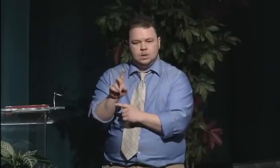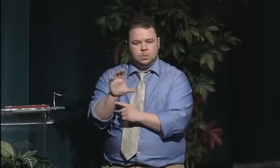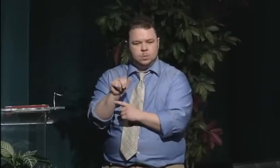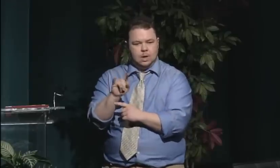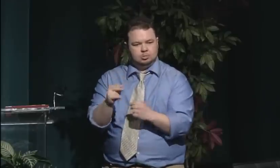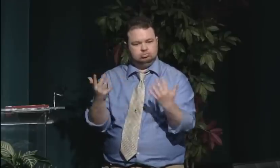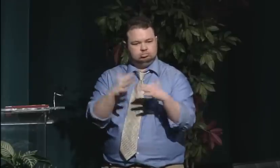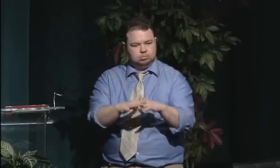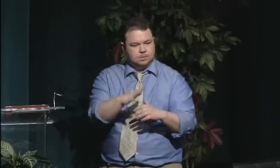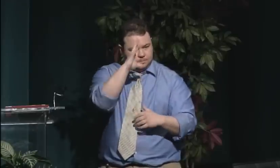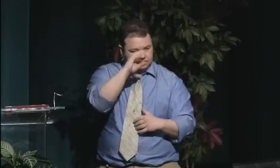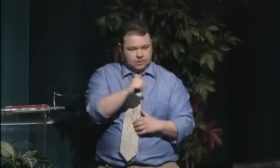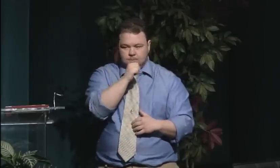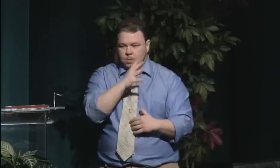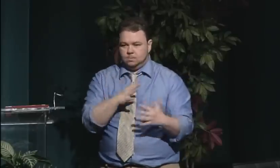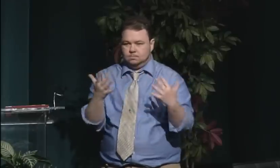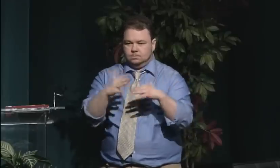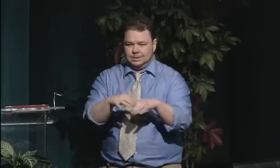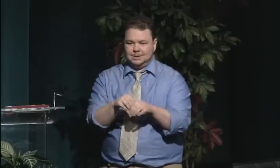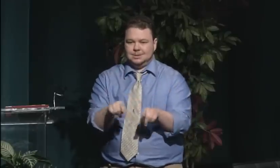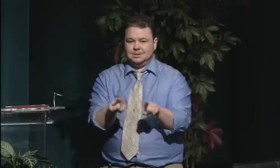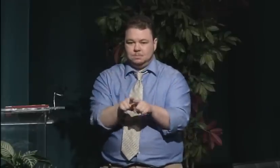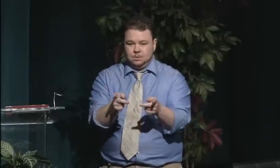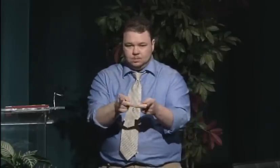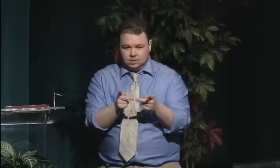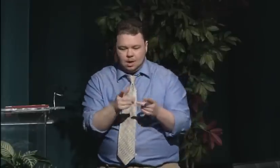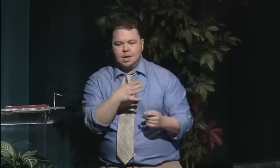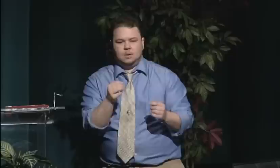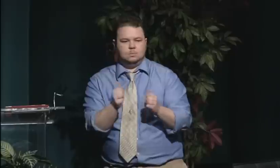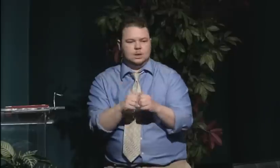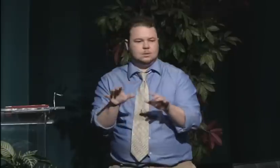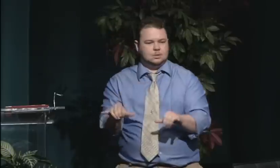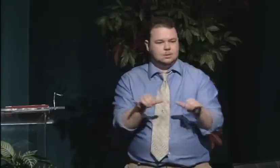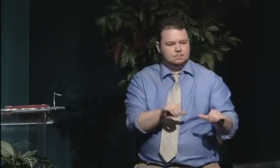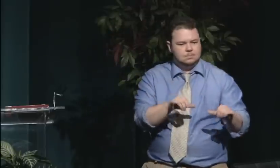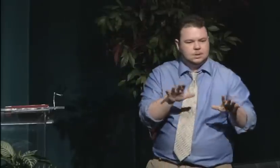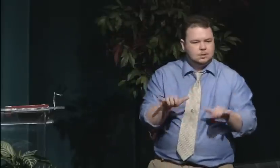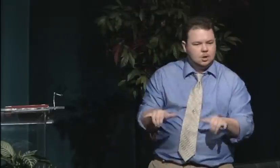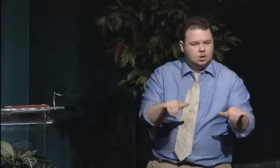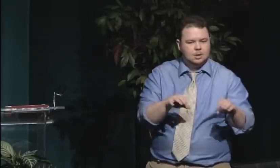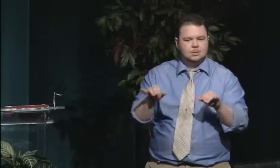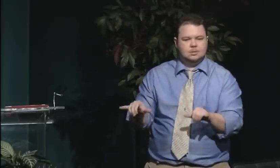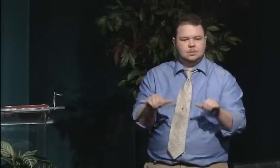engaged in higher education. By 1848, there was a Women's Rights Convention